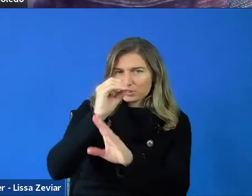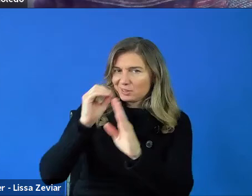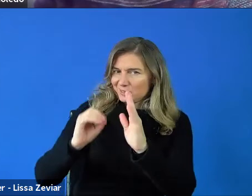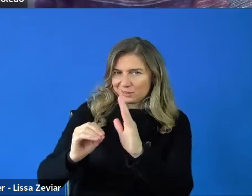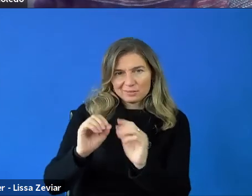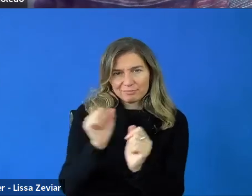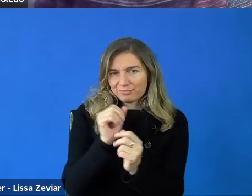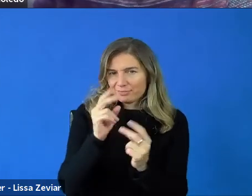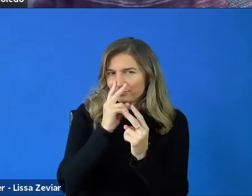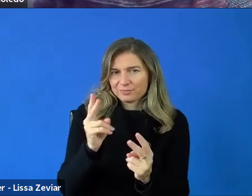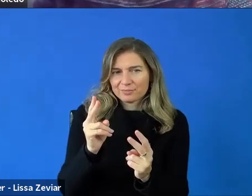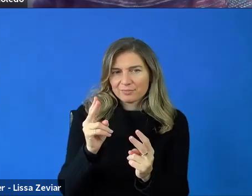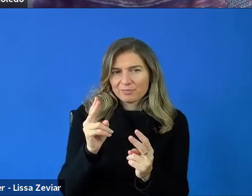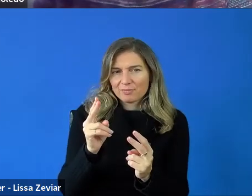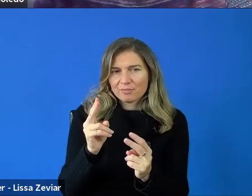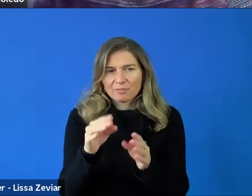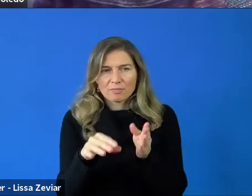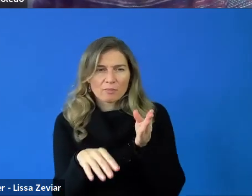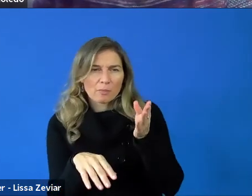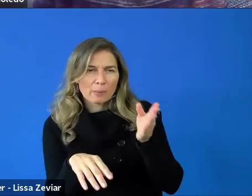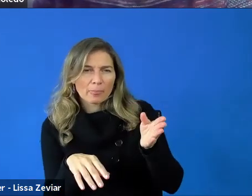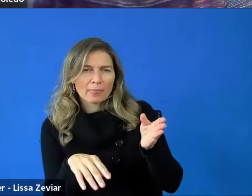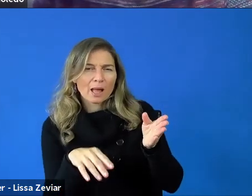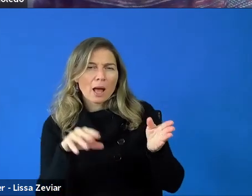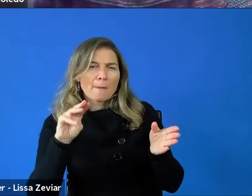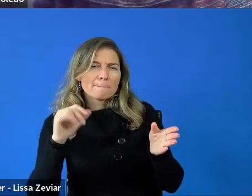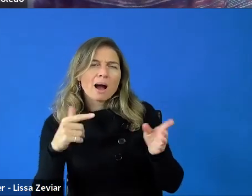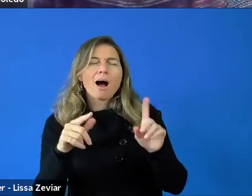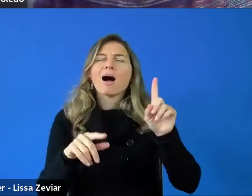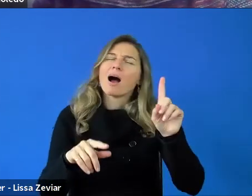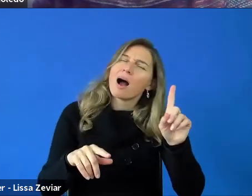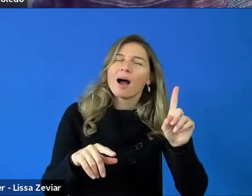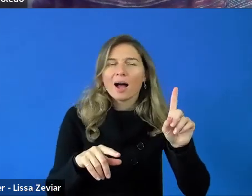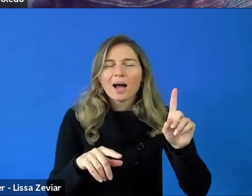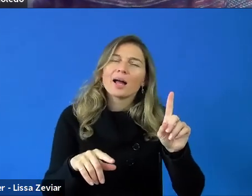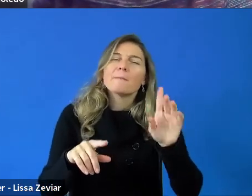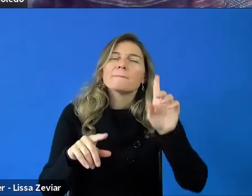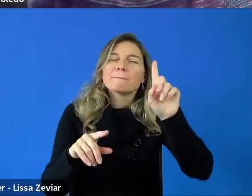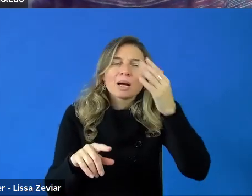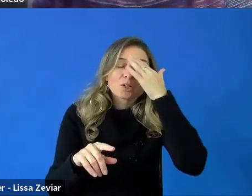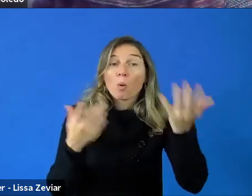No, but you can do an evaluation. If you know there is a budget of 50 million,